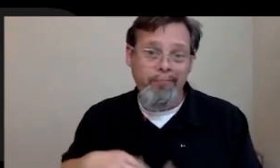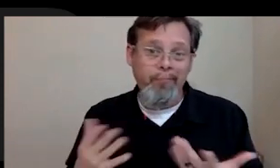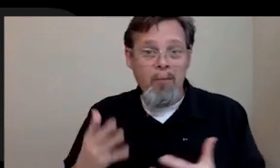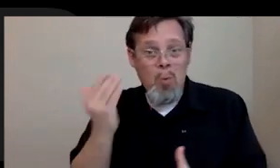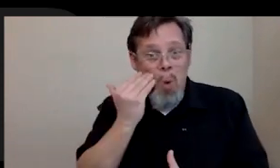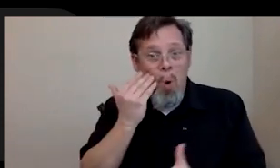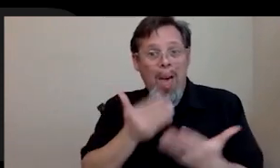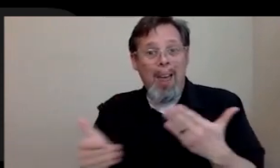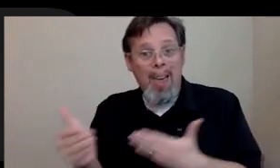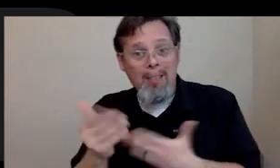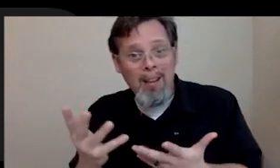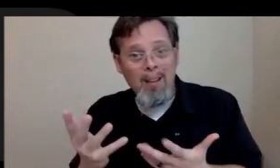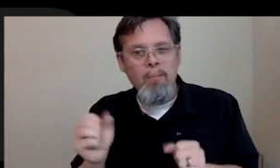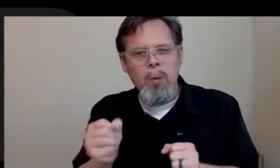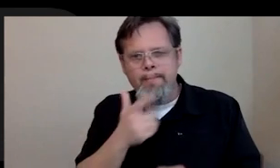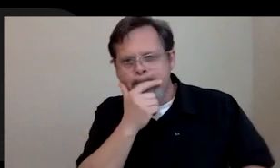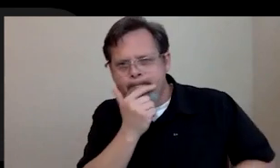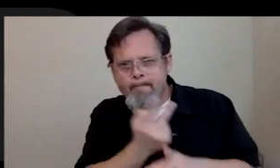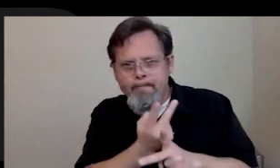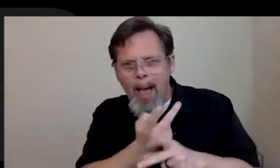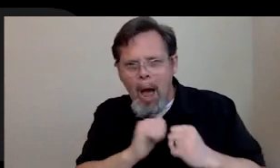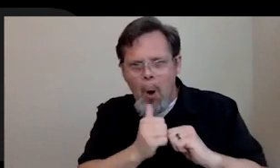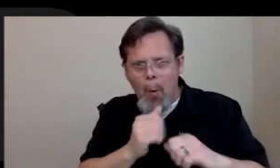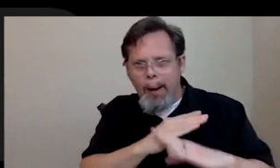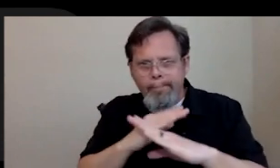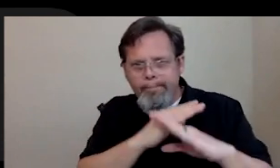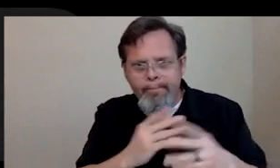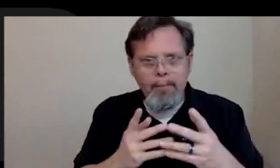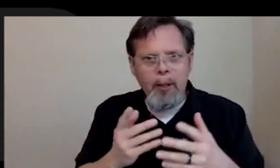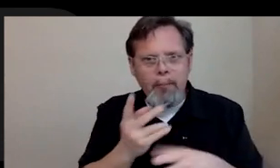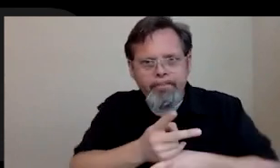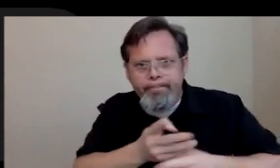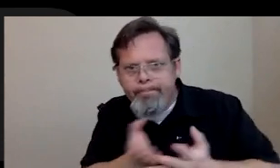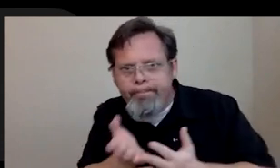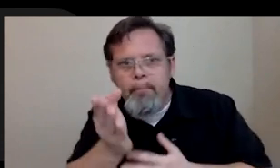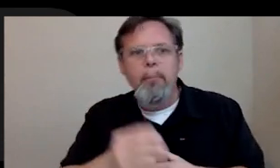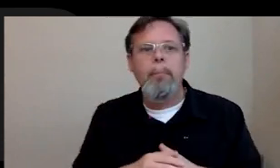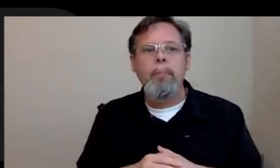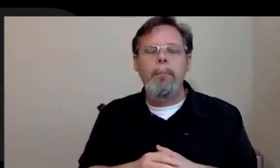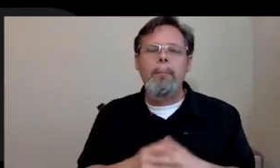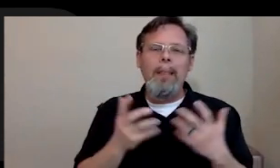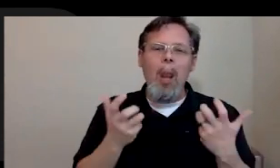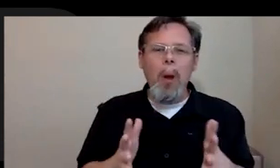time, you can strategize against it without getting to, you know, I want to stay PC and I want